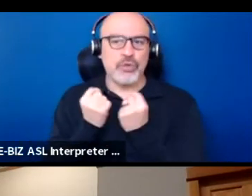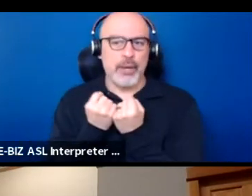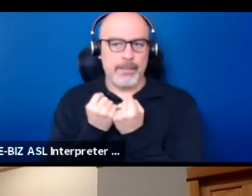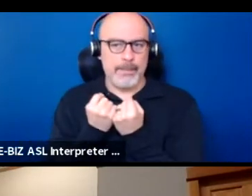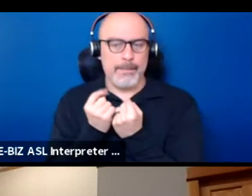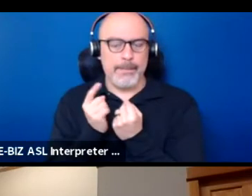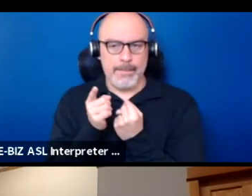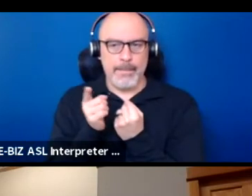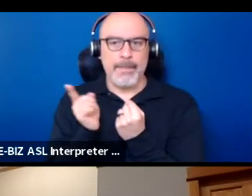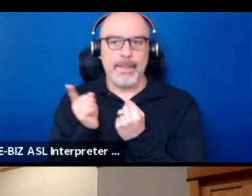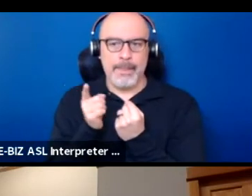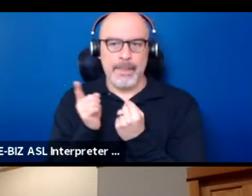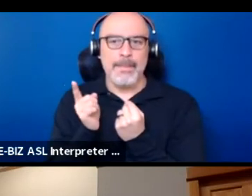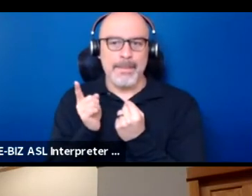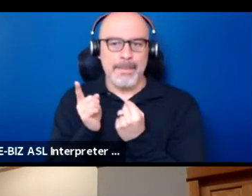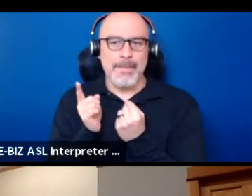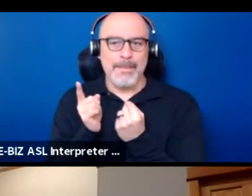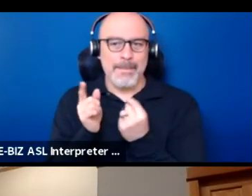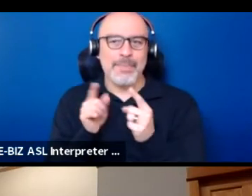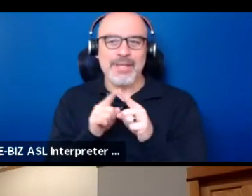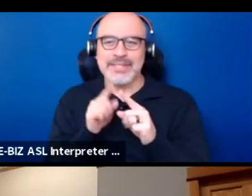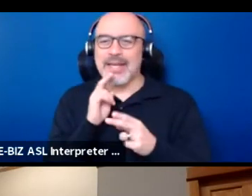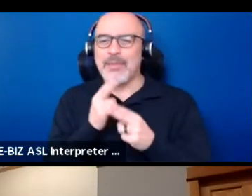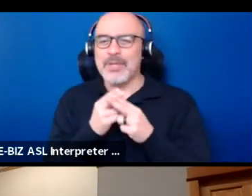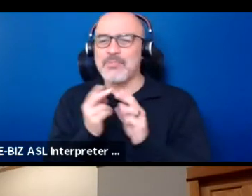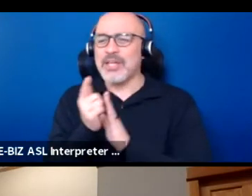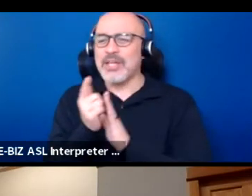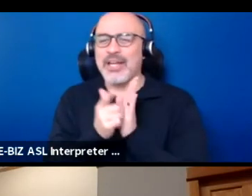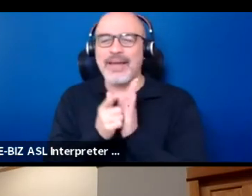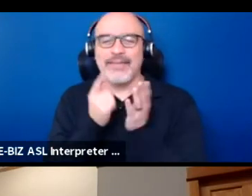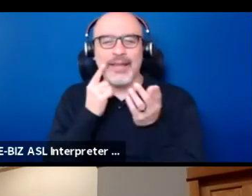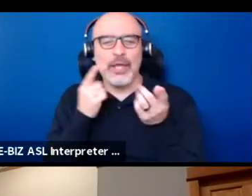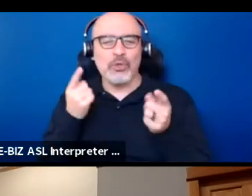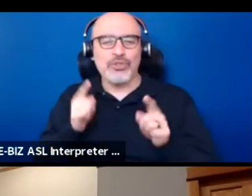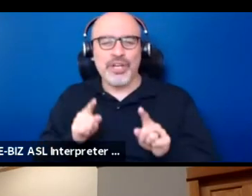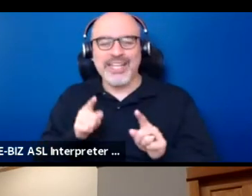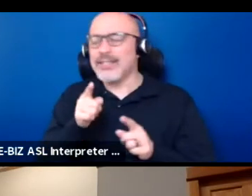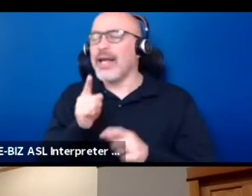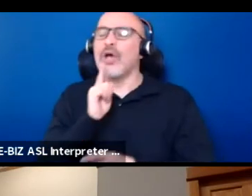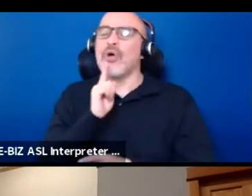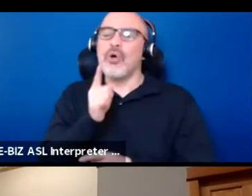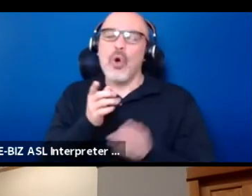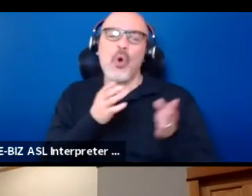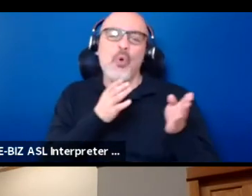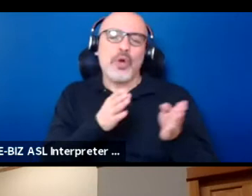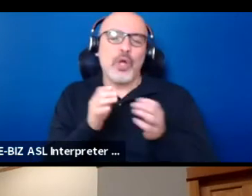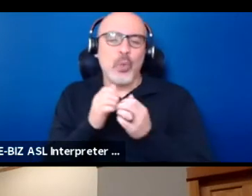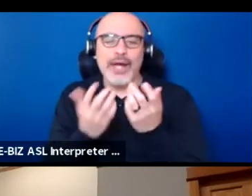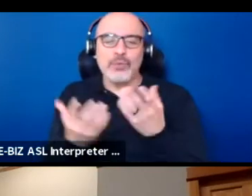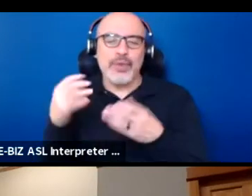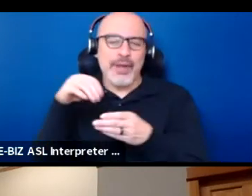as mentioned in legal treaties. So those are real ways with nuts and bolts impacts.